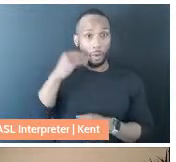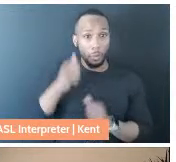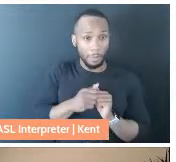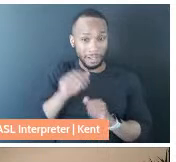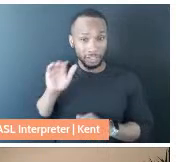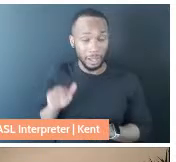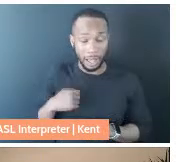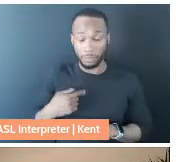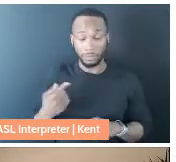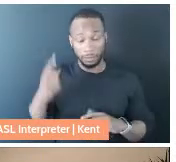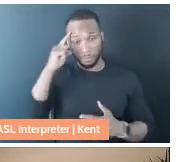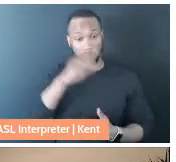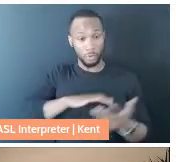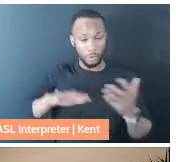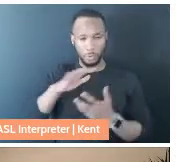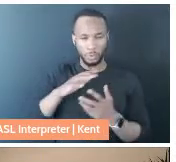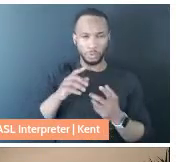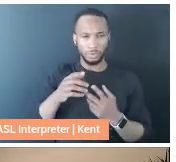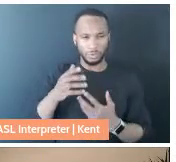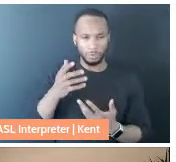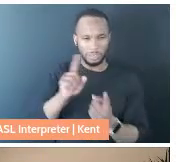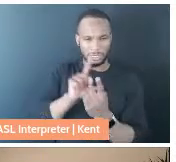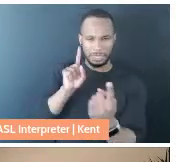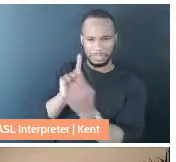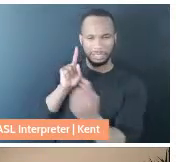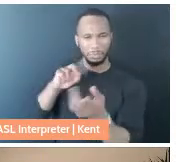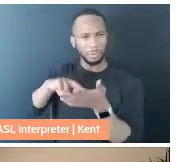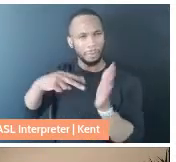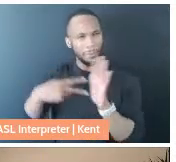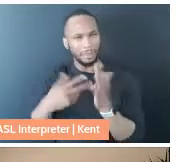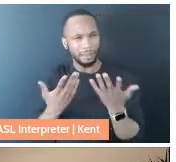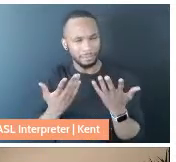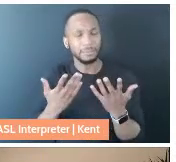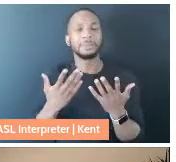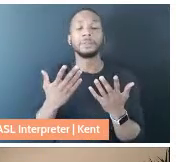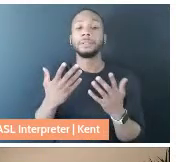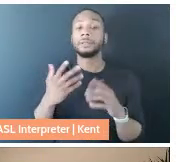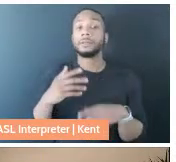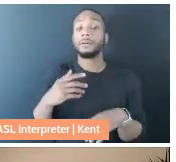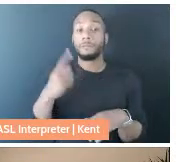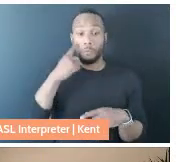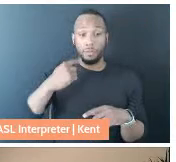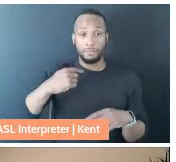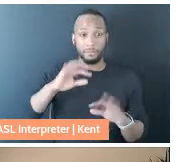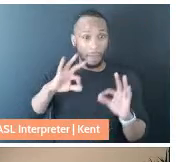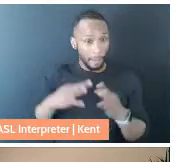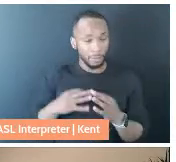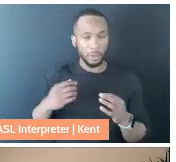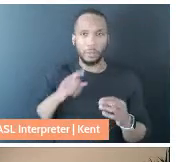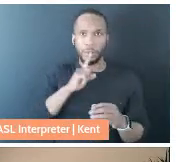what social distancing would mean for our family. And so I really think about my friends and just